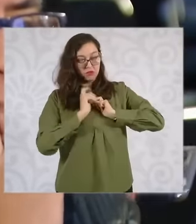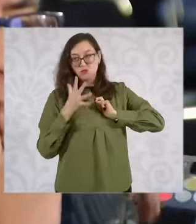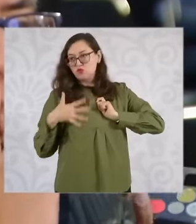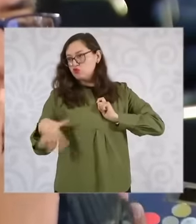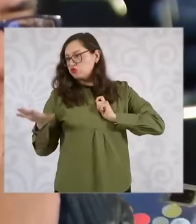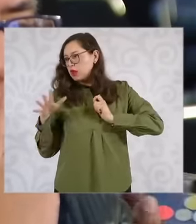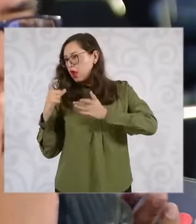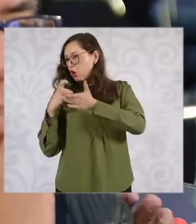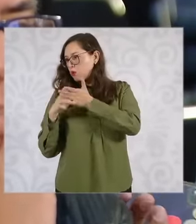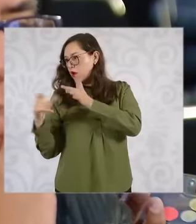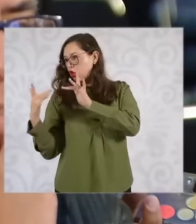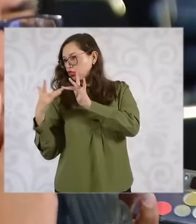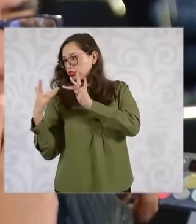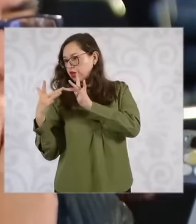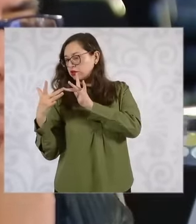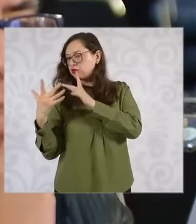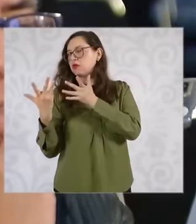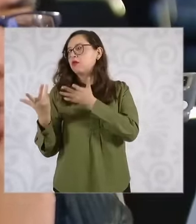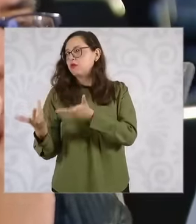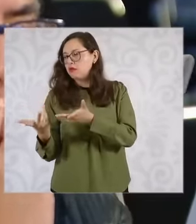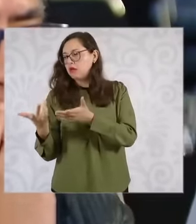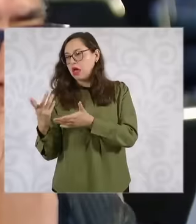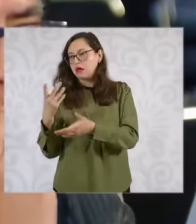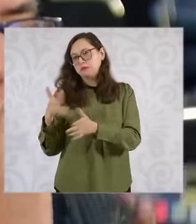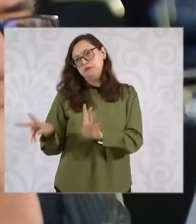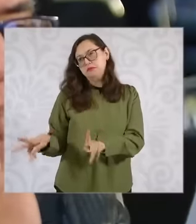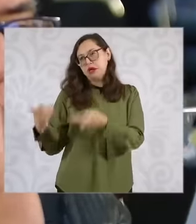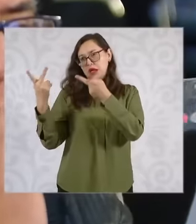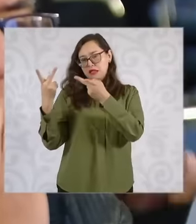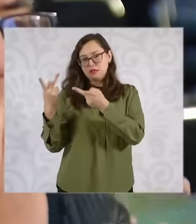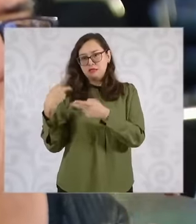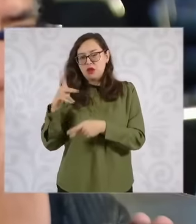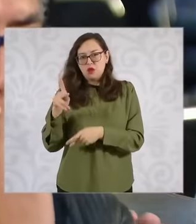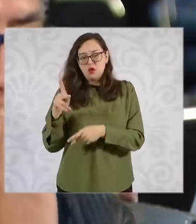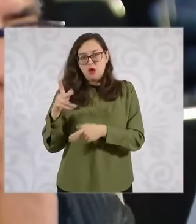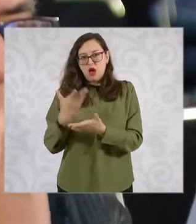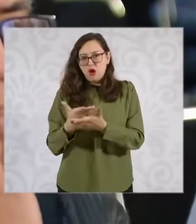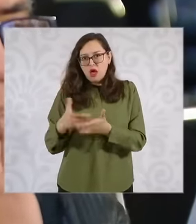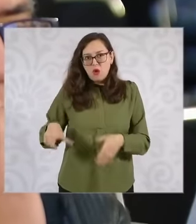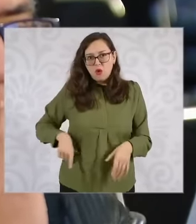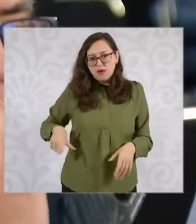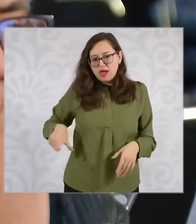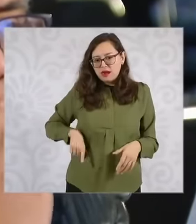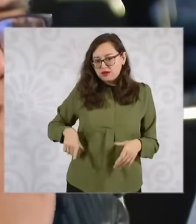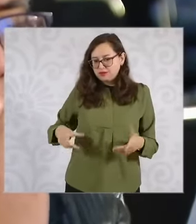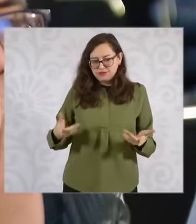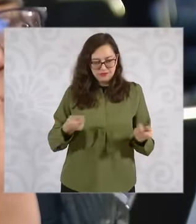the first time that I have any idea that the government is going to build houses and what